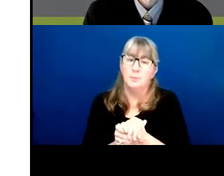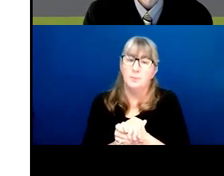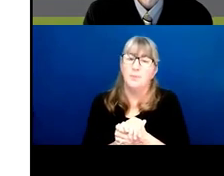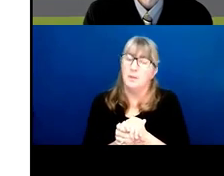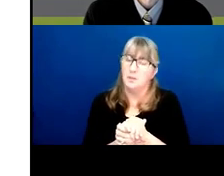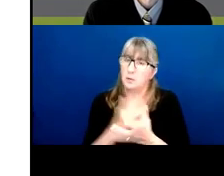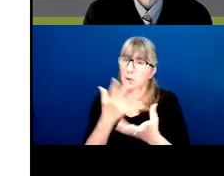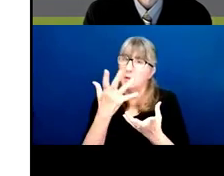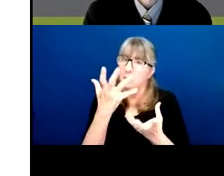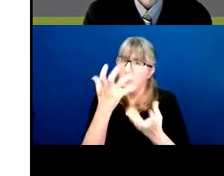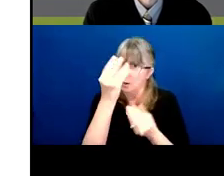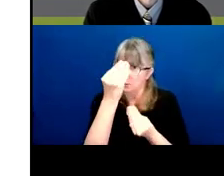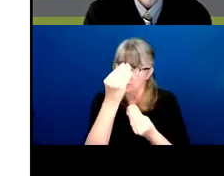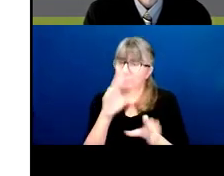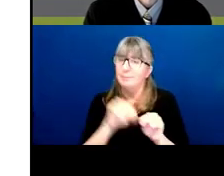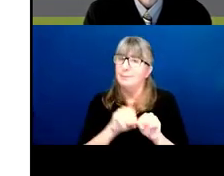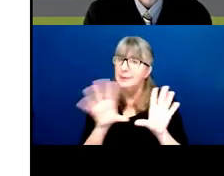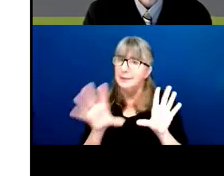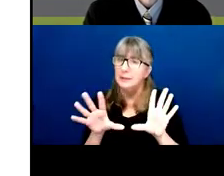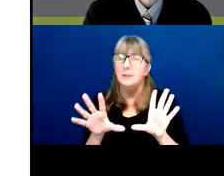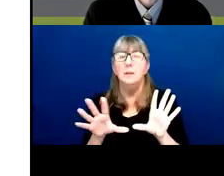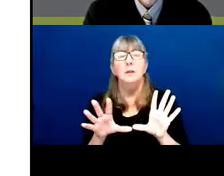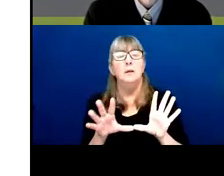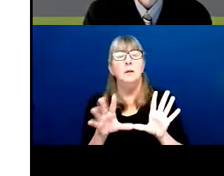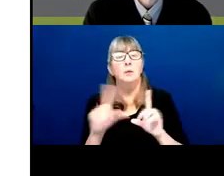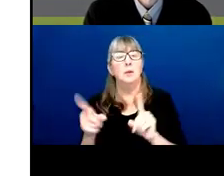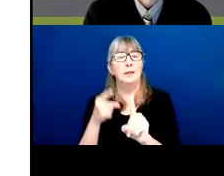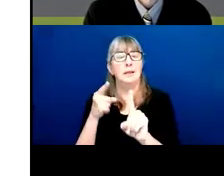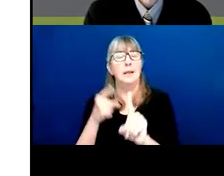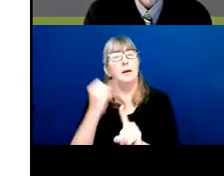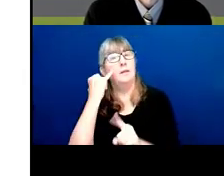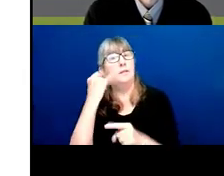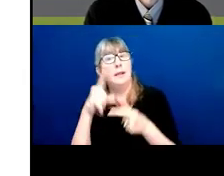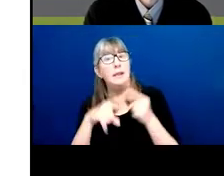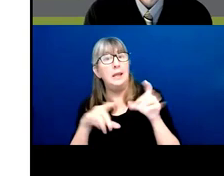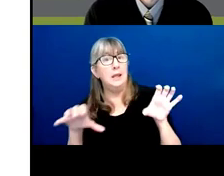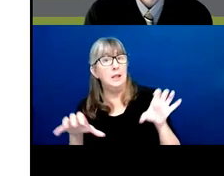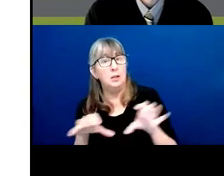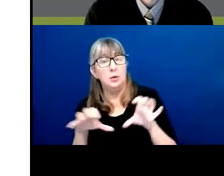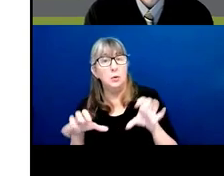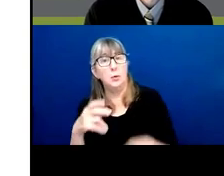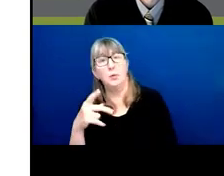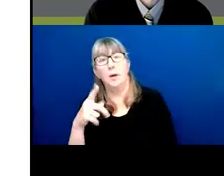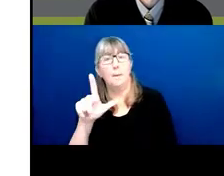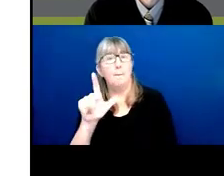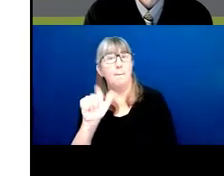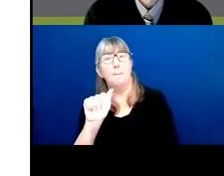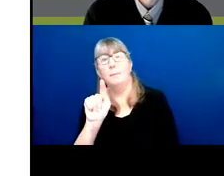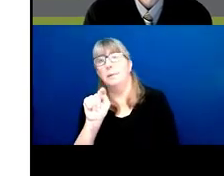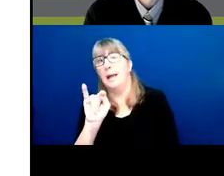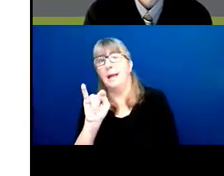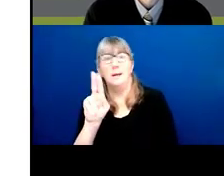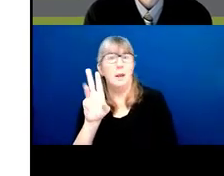because when it gets down to what if I can't do the platinum level cross every I, dot ...